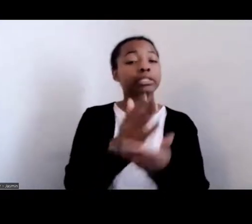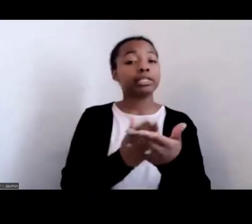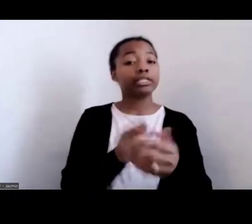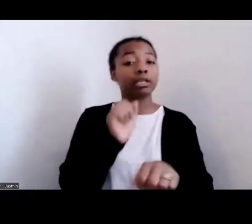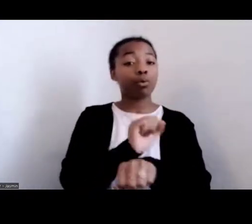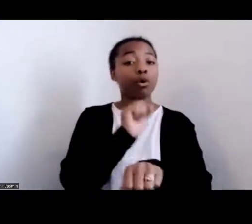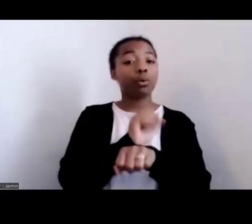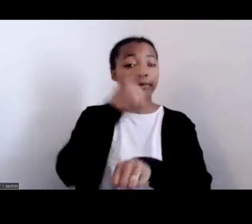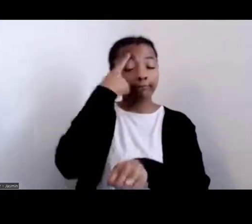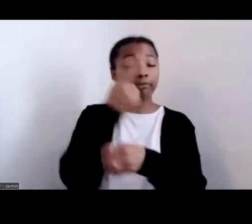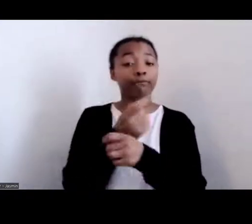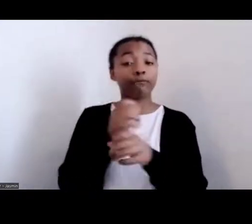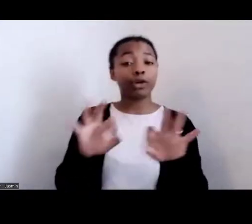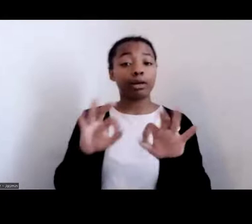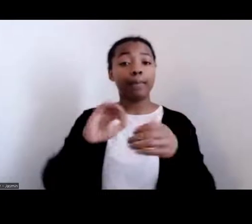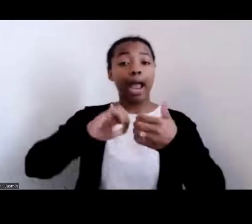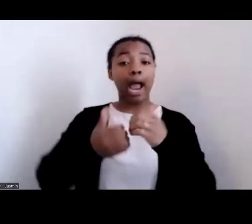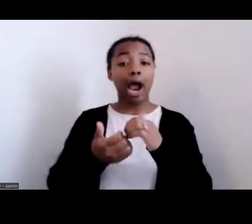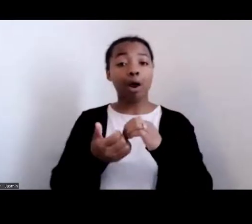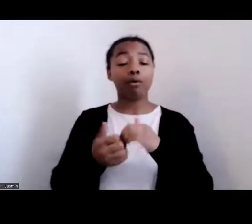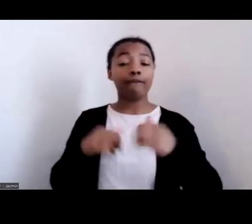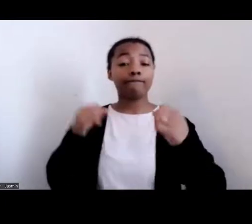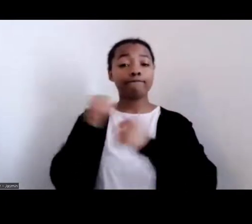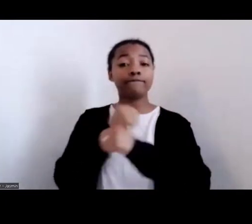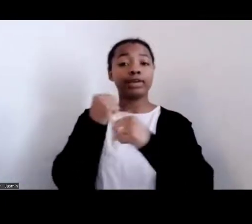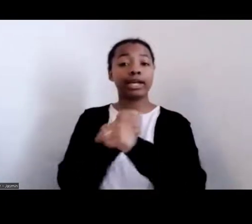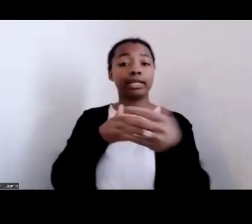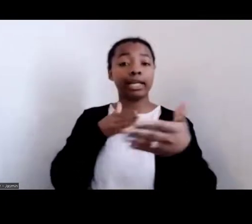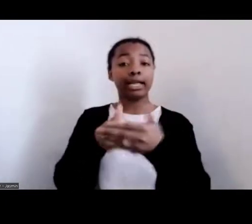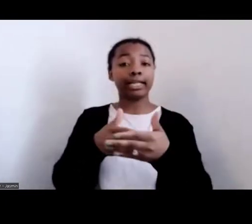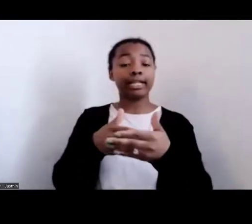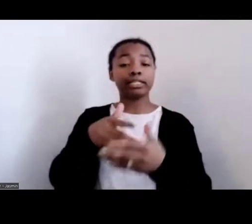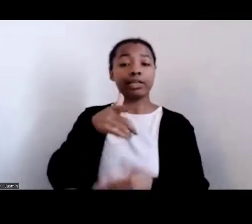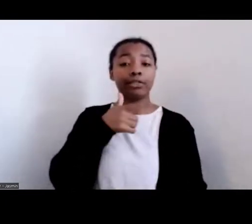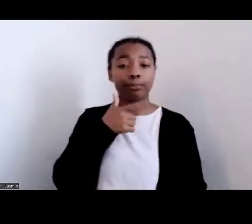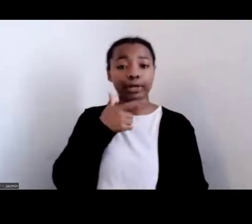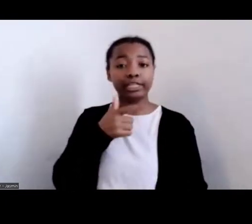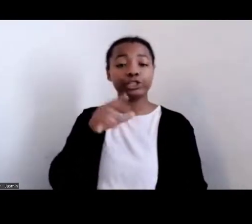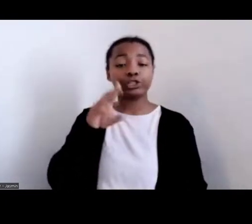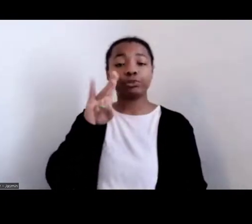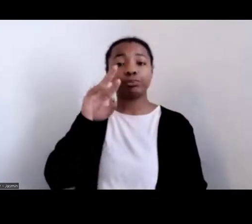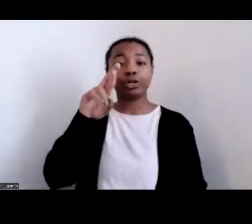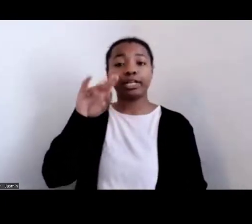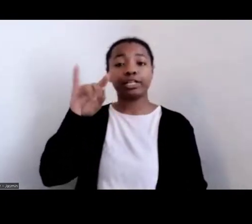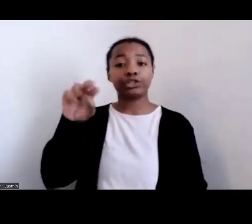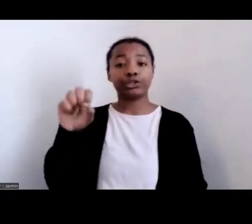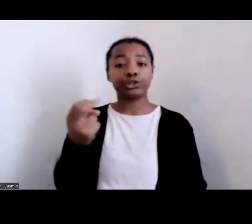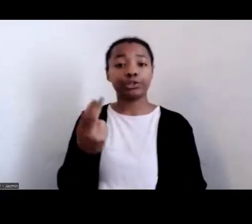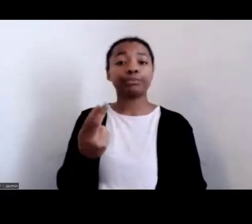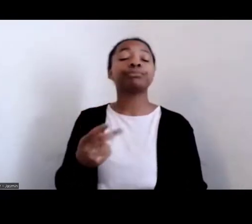the British and Native Americans on the side of the Spaniards, and some escaped and formed Black Seminole communities